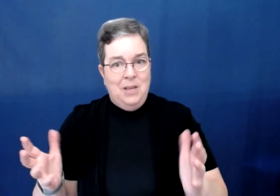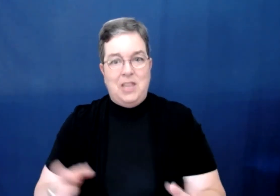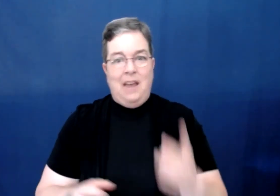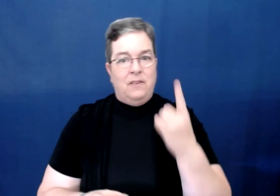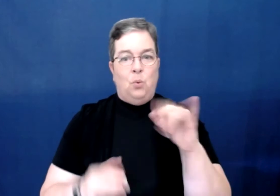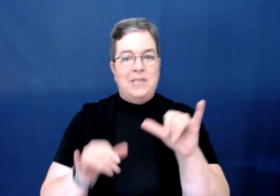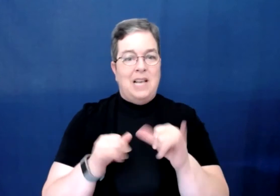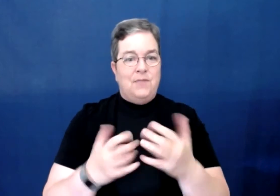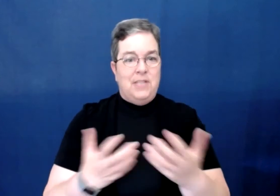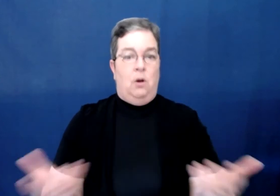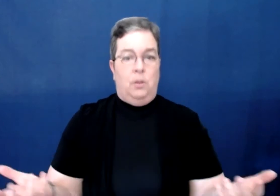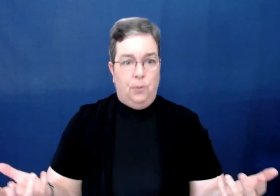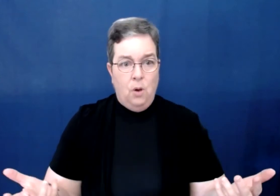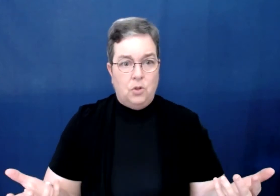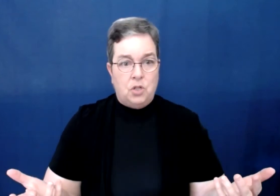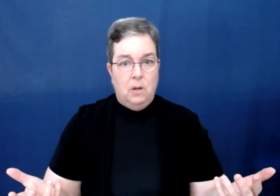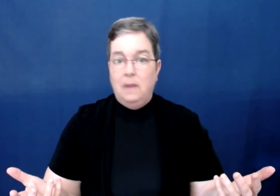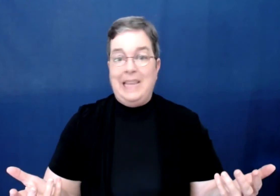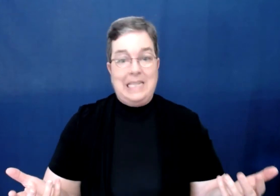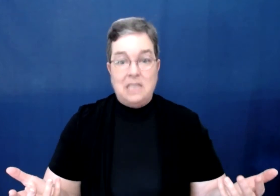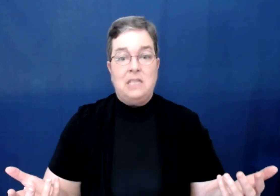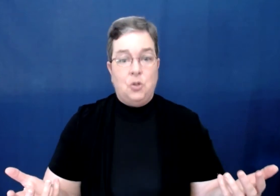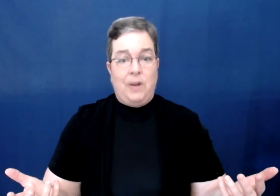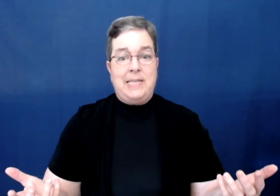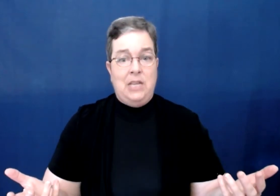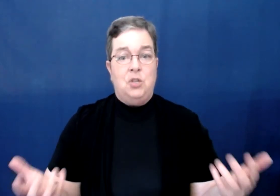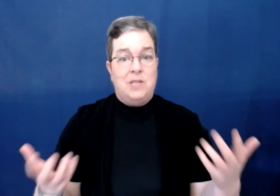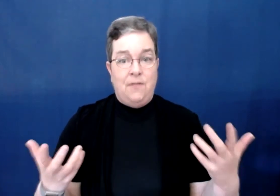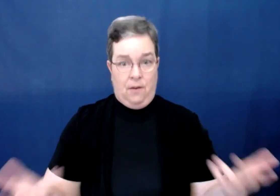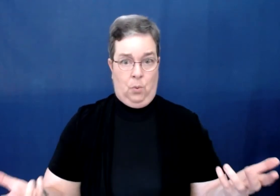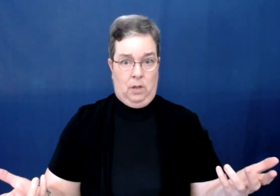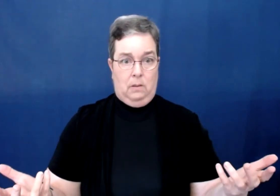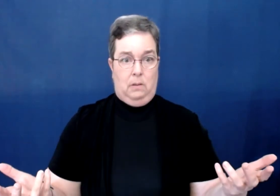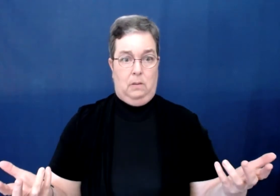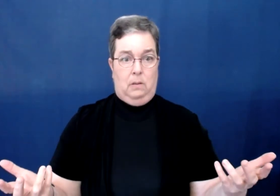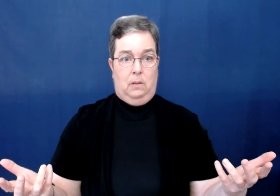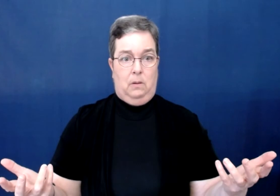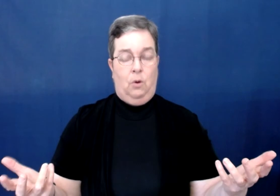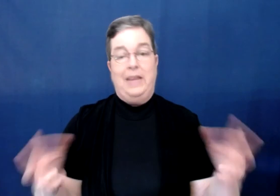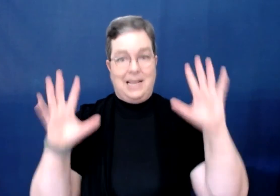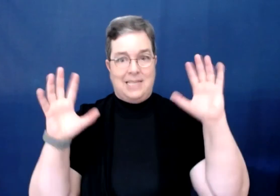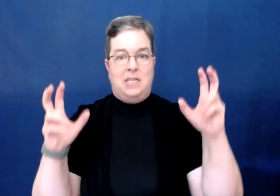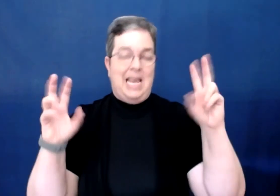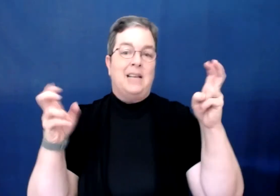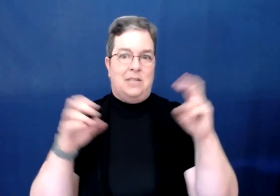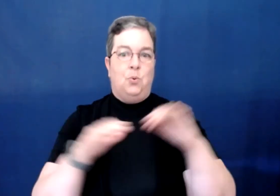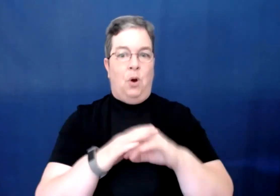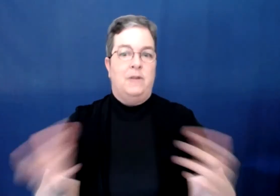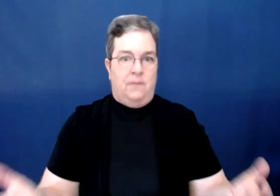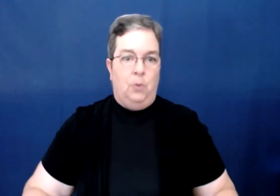they have this one-size-fits-all approach that doesn't address the issues of everyone or the access... the access requirements of everyone, and